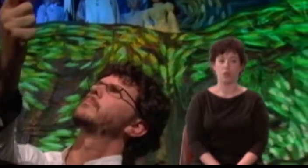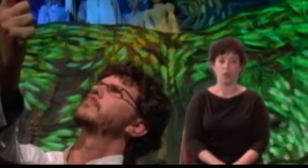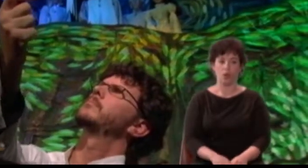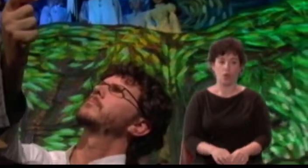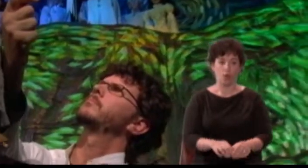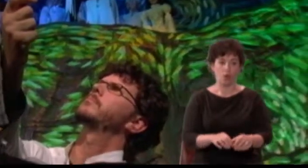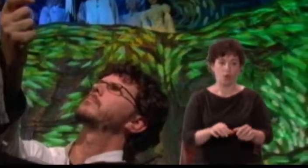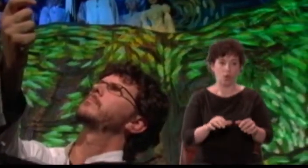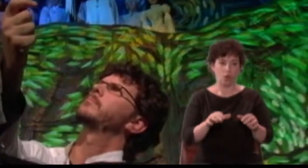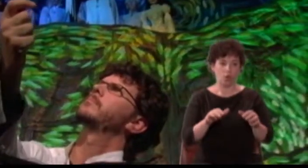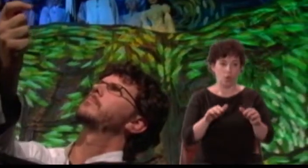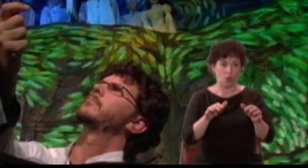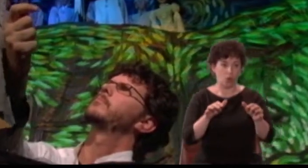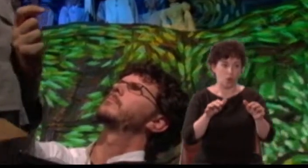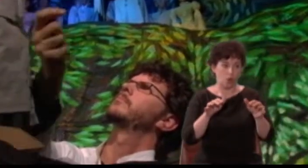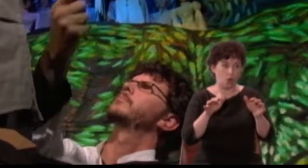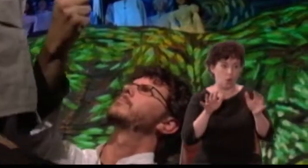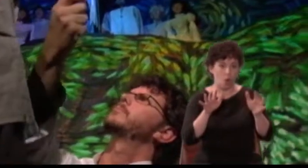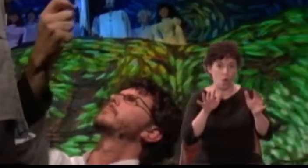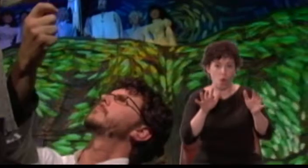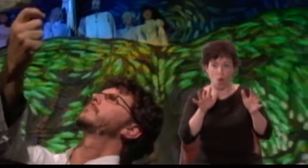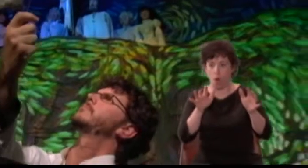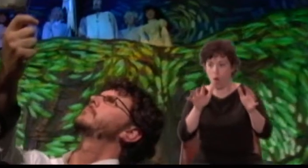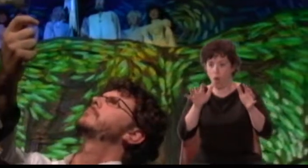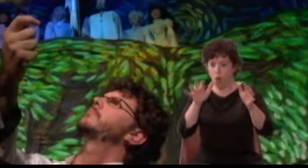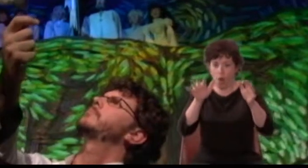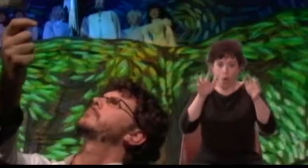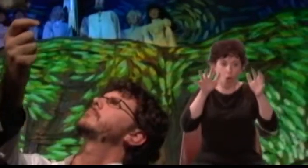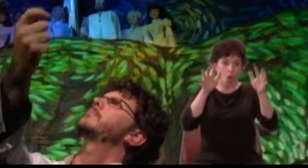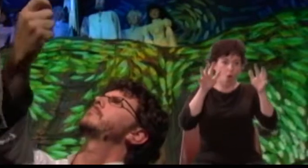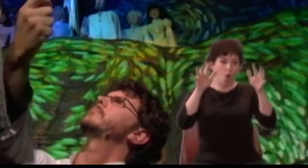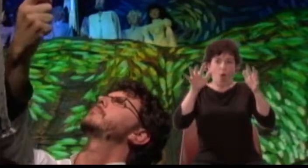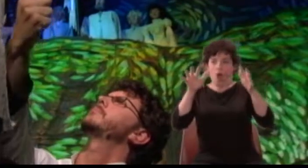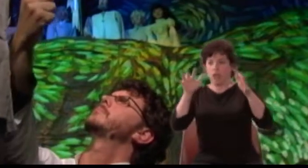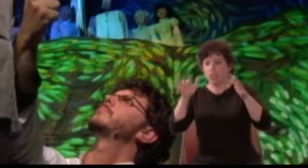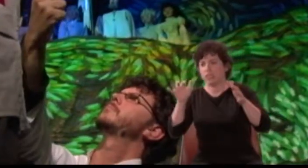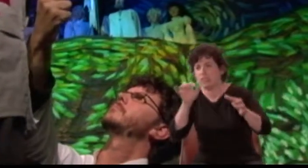Pyramus: O grim-look'd night!